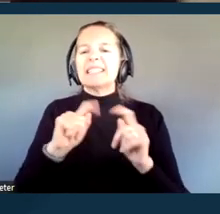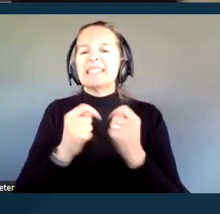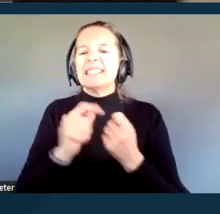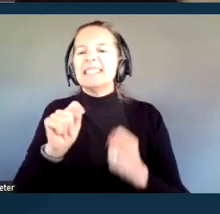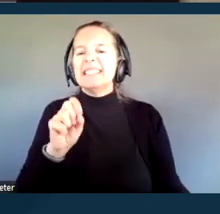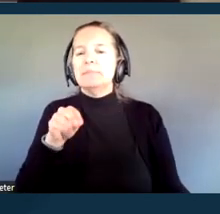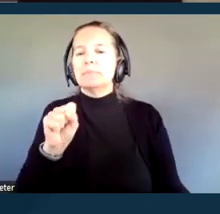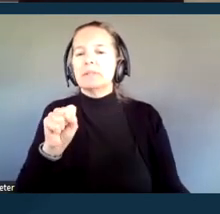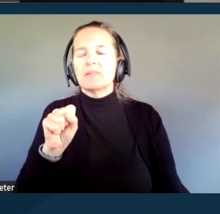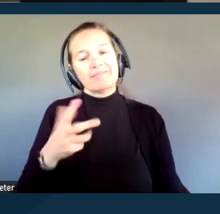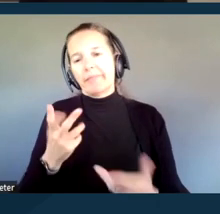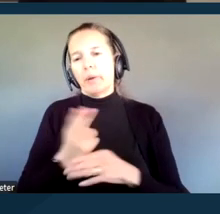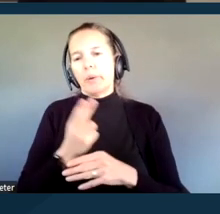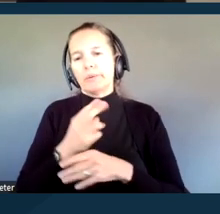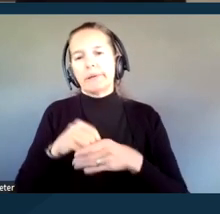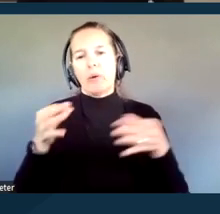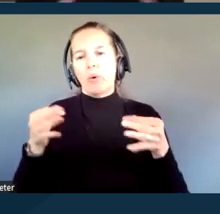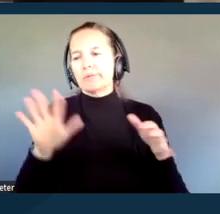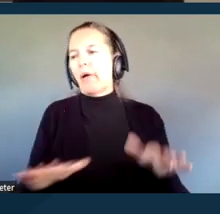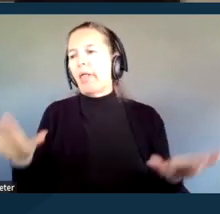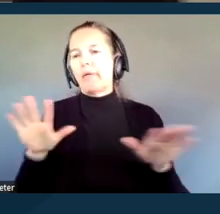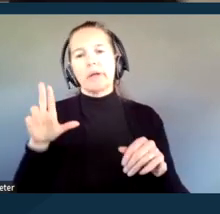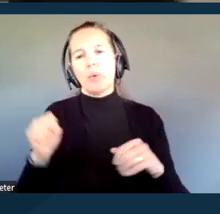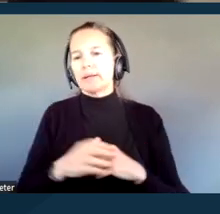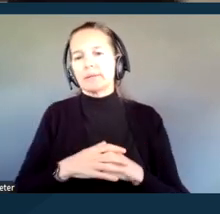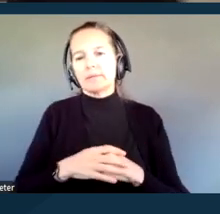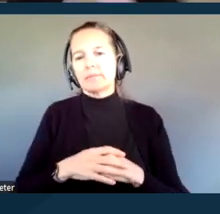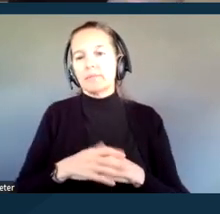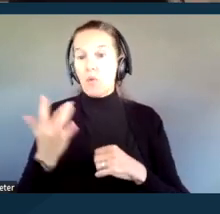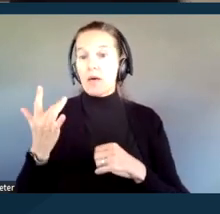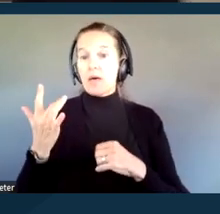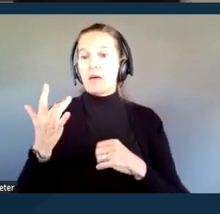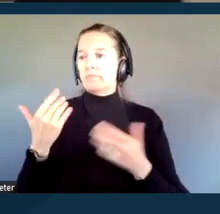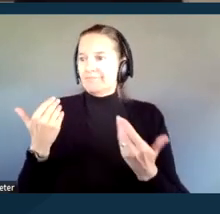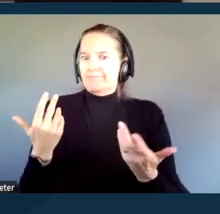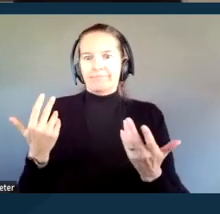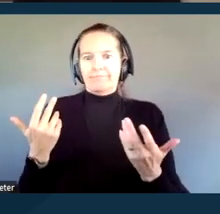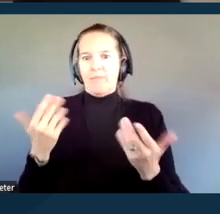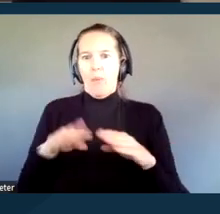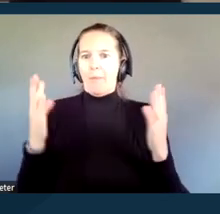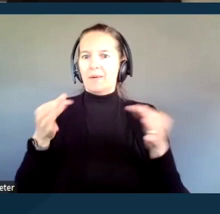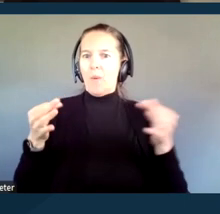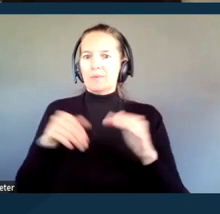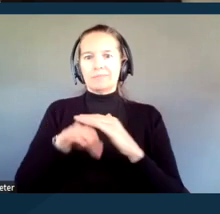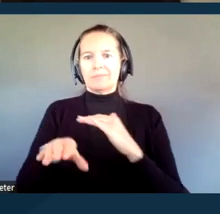and down the state and across the country to allow for greater access to the courts, especially after the pandemic.